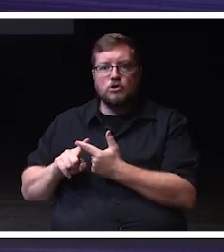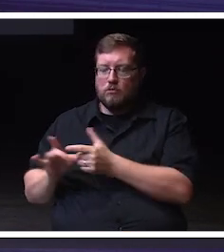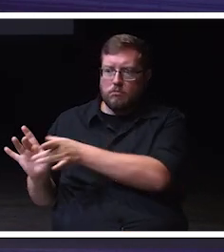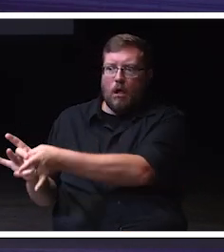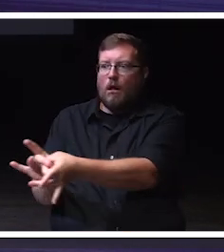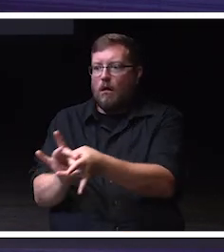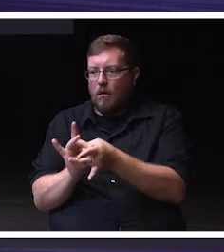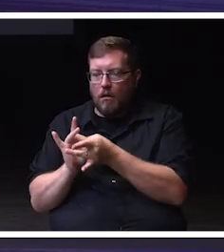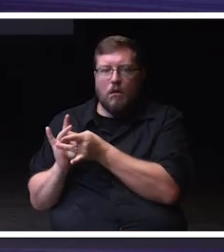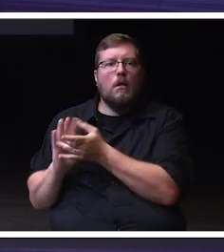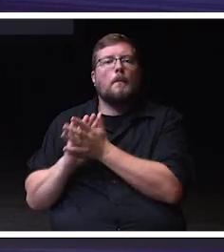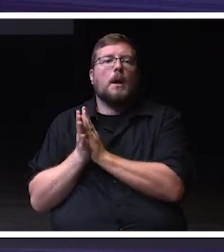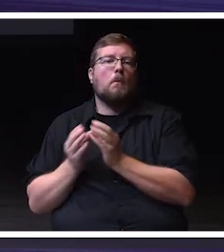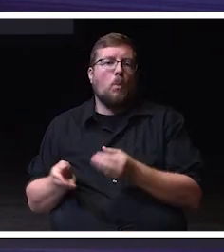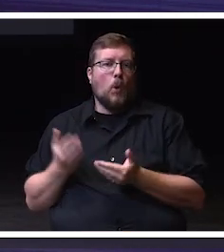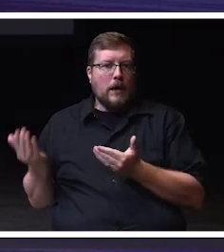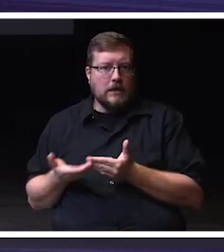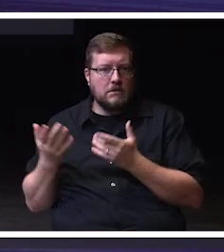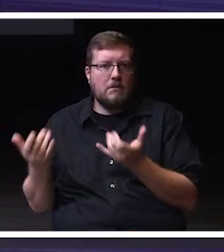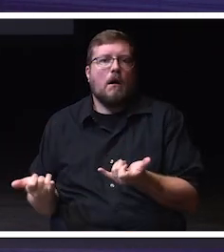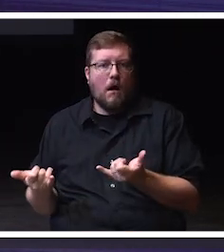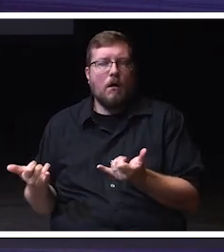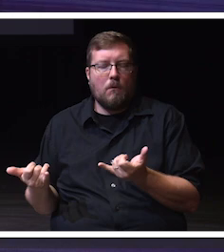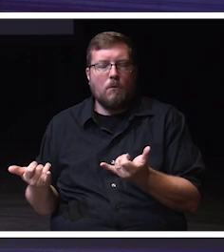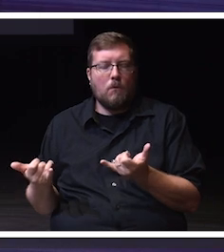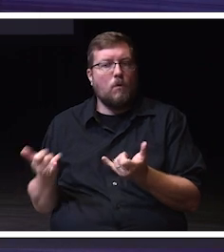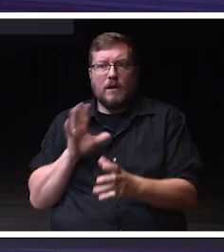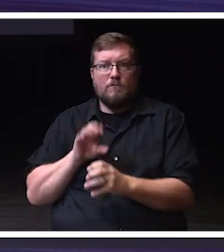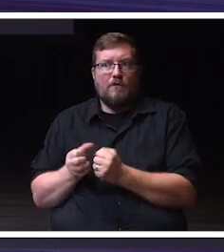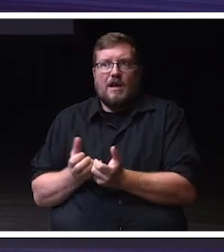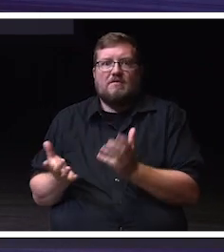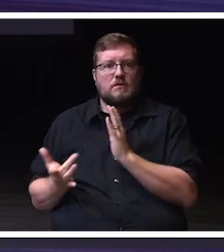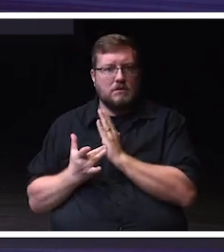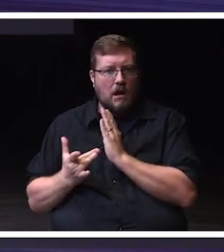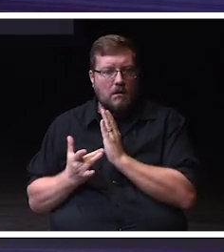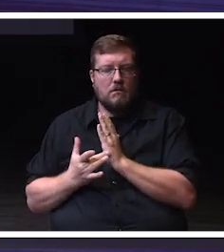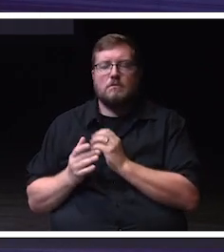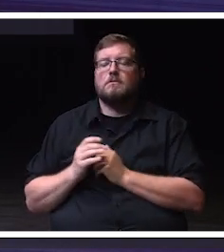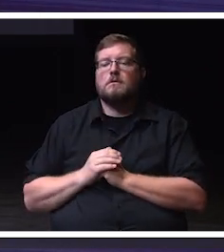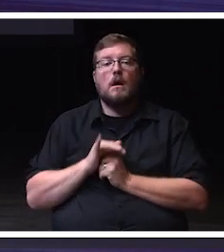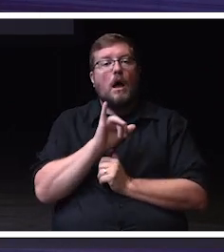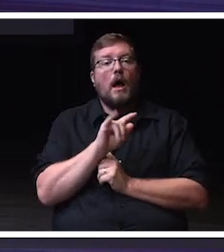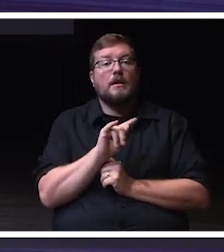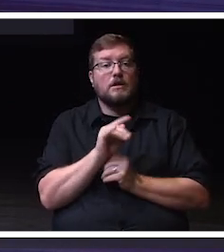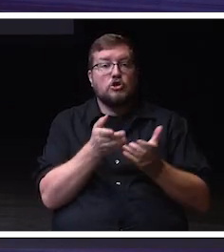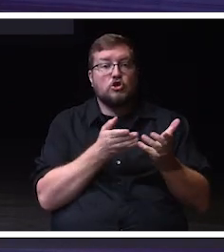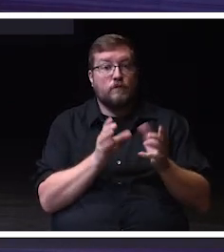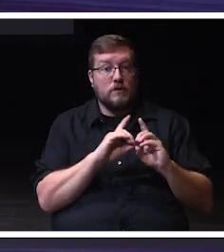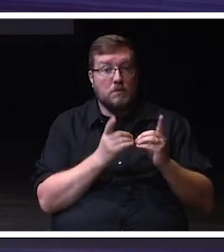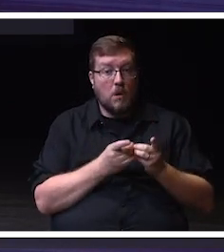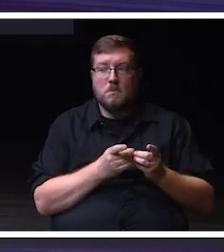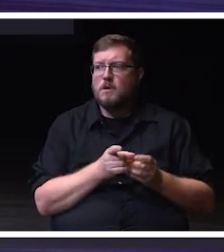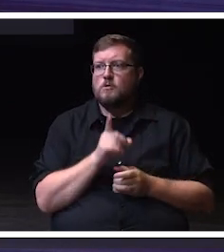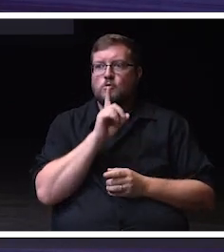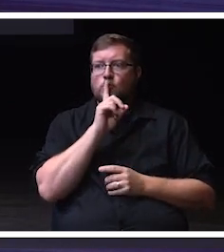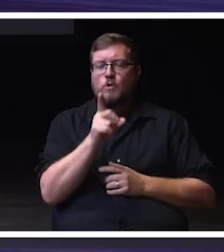joint project work that involves technology, the IT service department is very easy and enjoyable to work with.